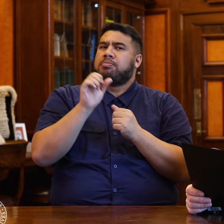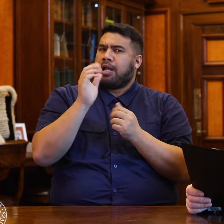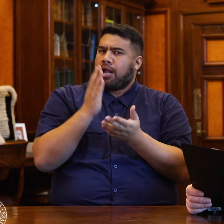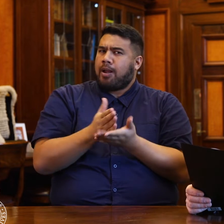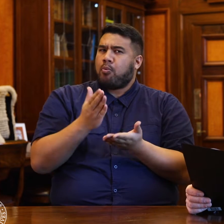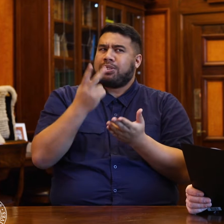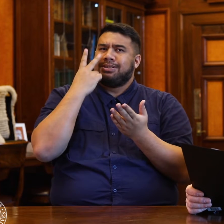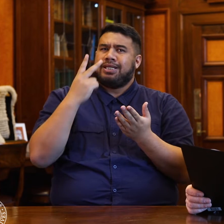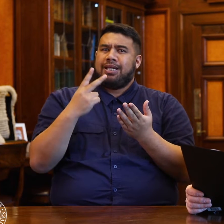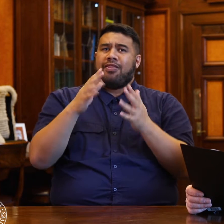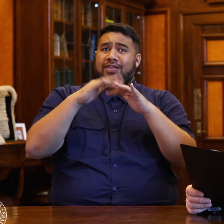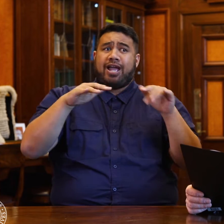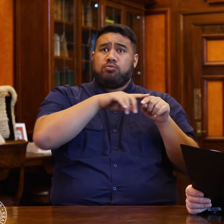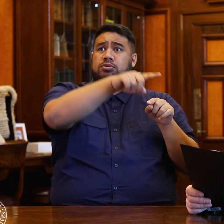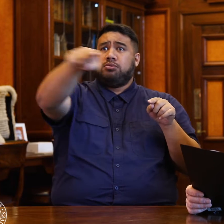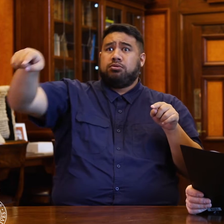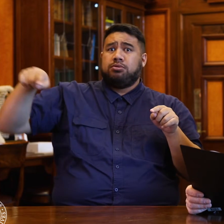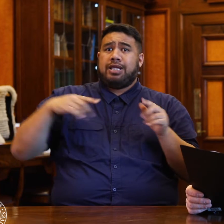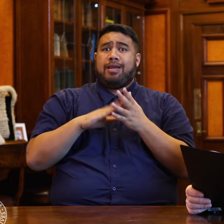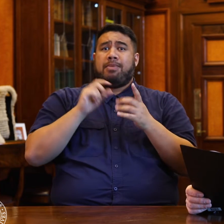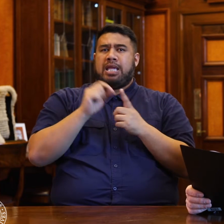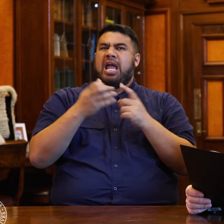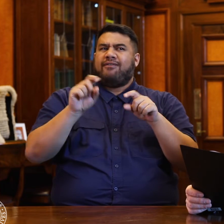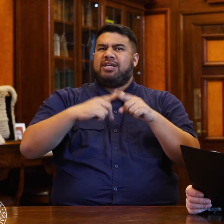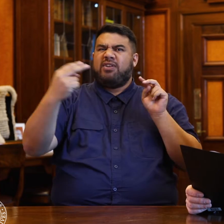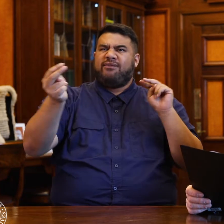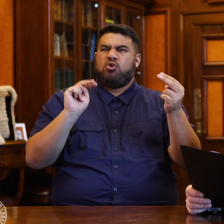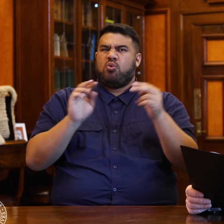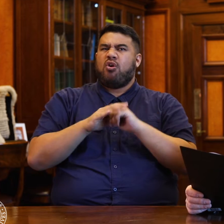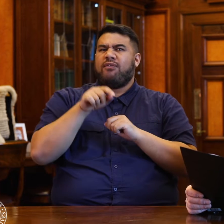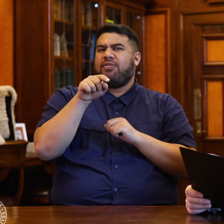across the House which have been played out through the questions.